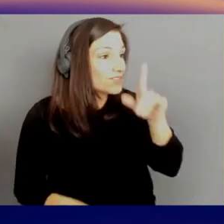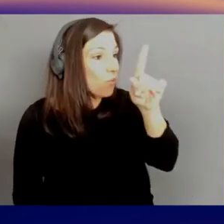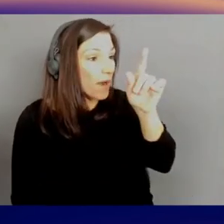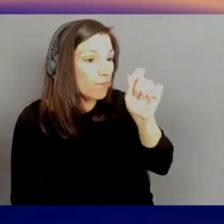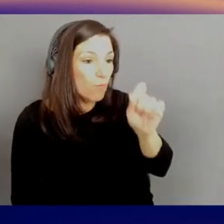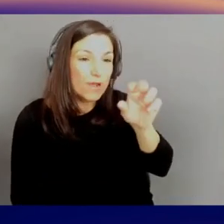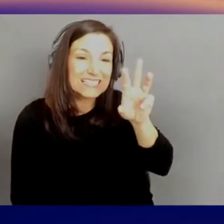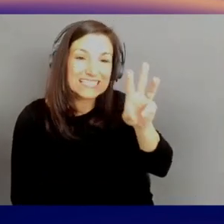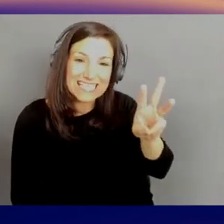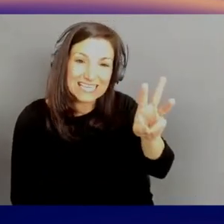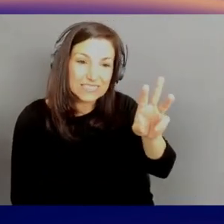Per person? - Per second.